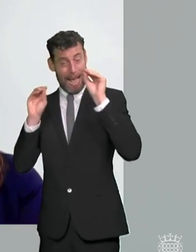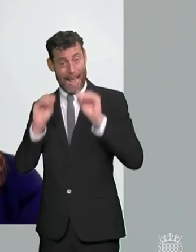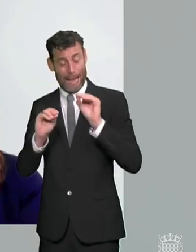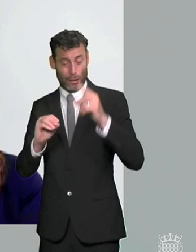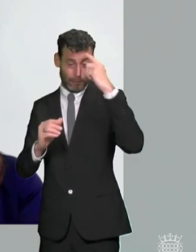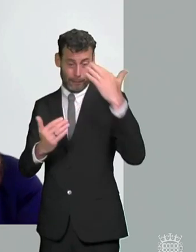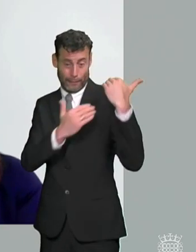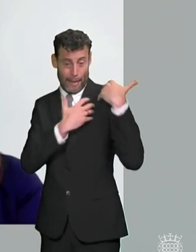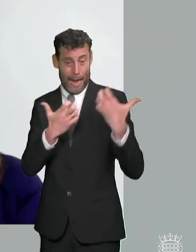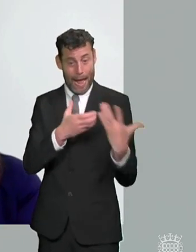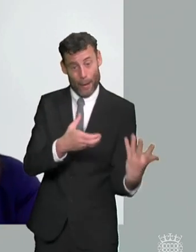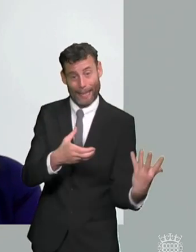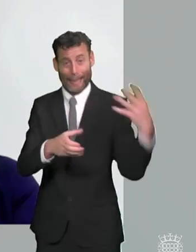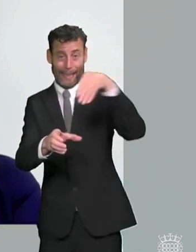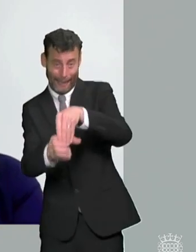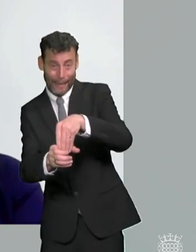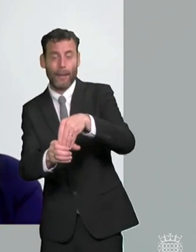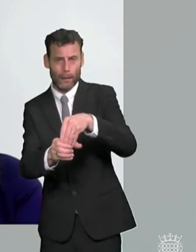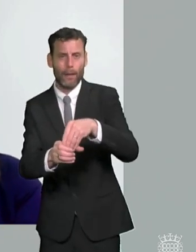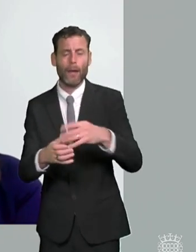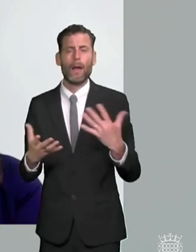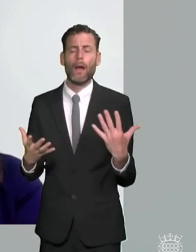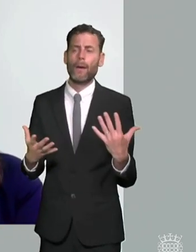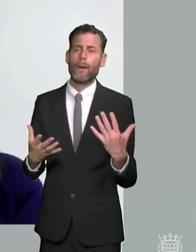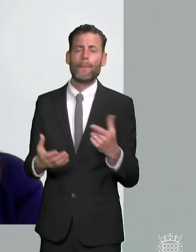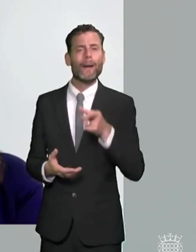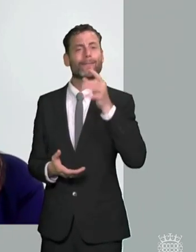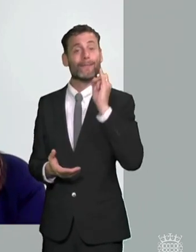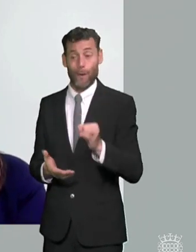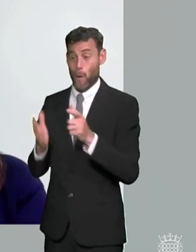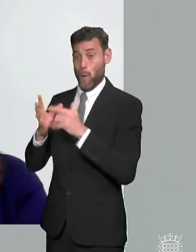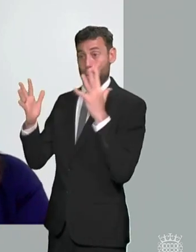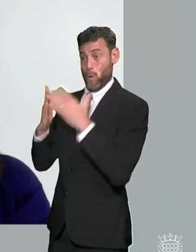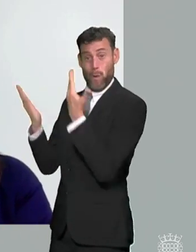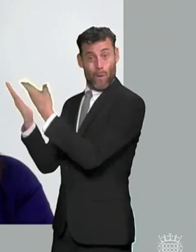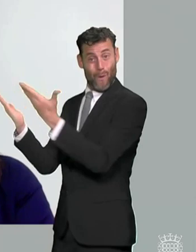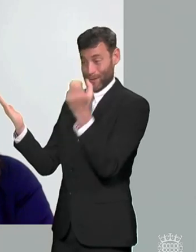nothing that could remove that incompatibility um but you know despite those legal obligations